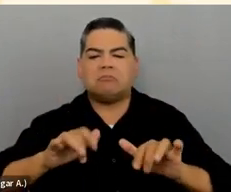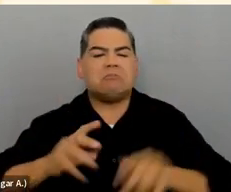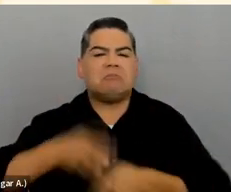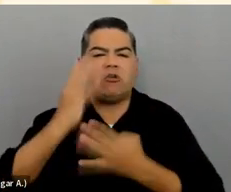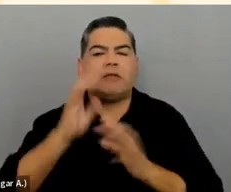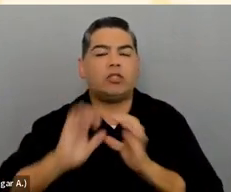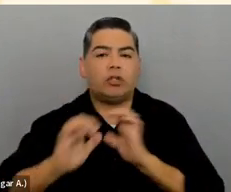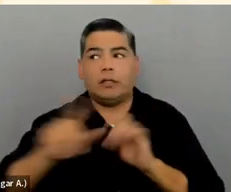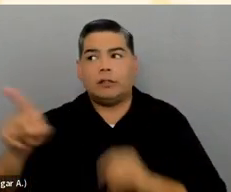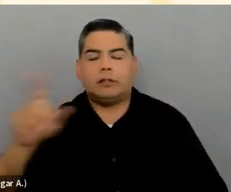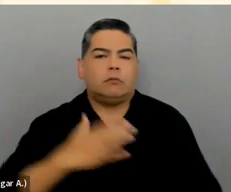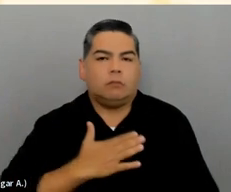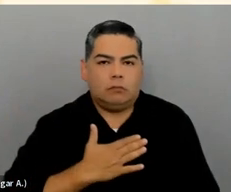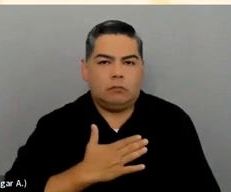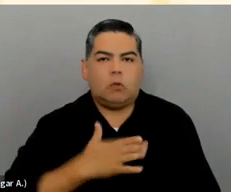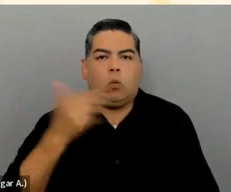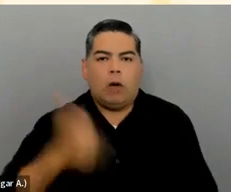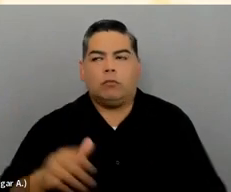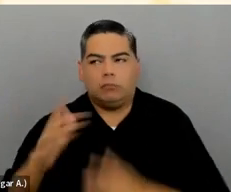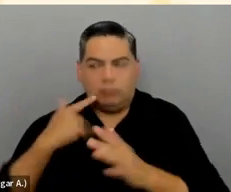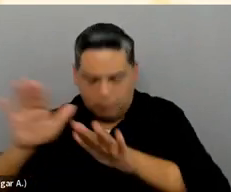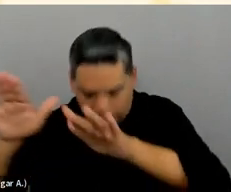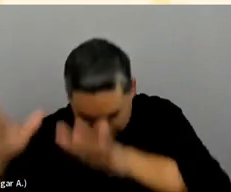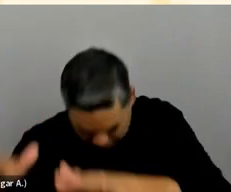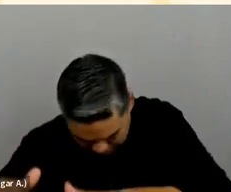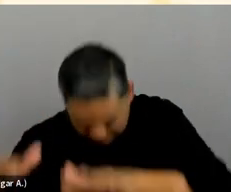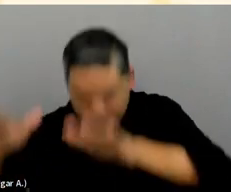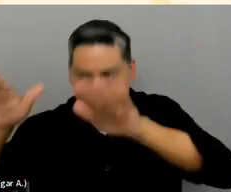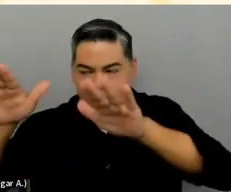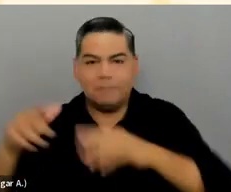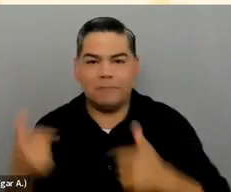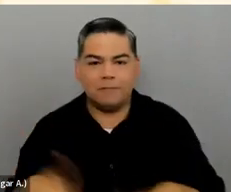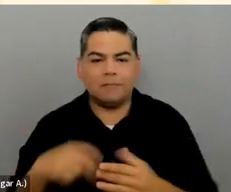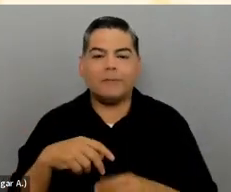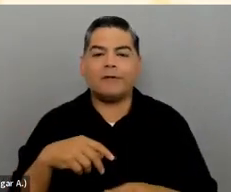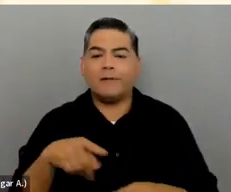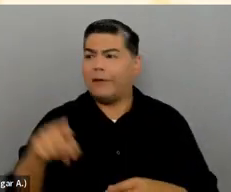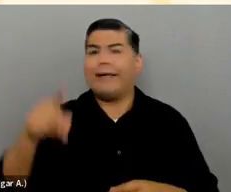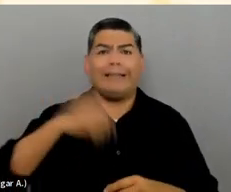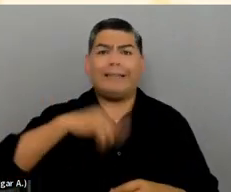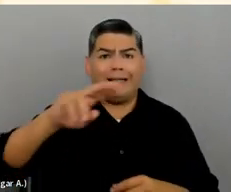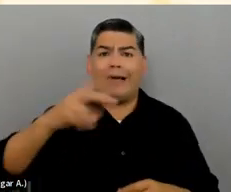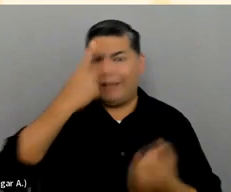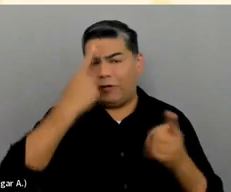She's . [crosstalk 00:46:21] So I think that recommendation, it has a great pocketbook as well.